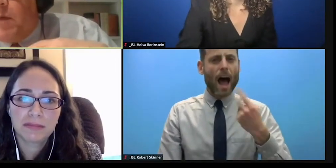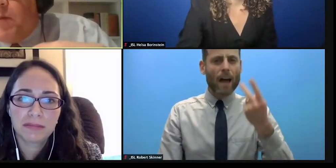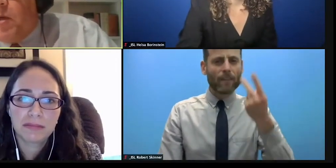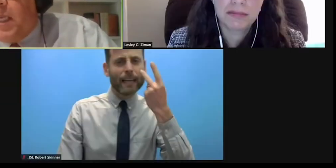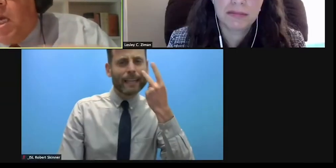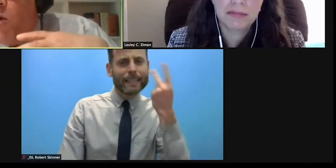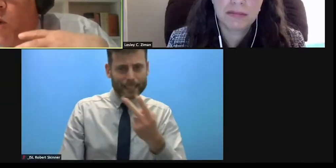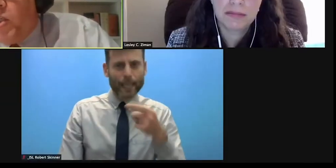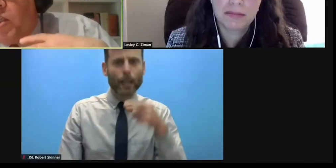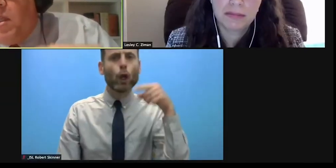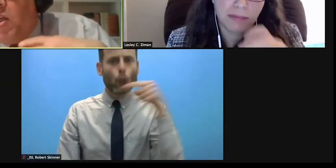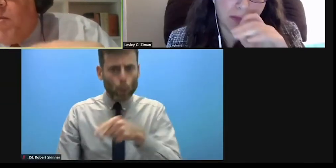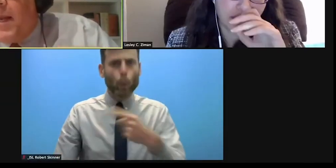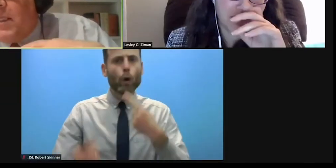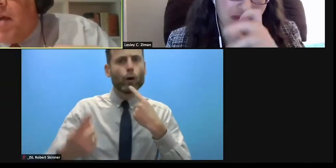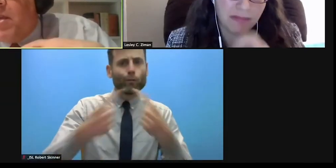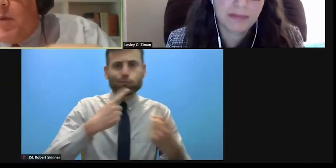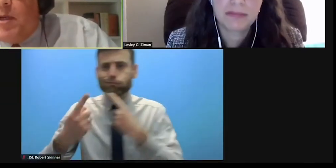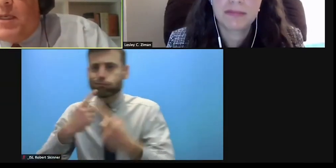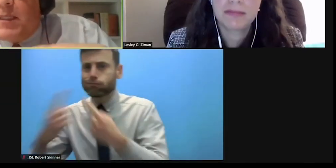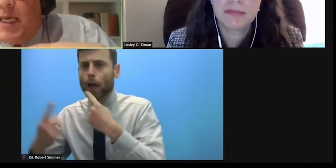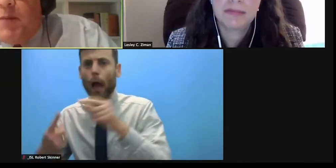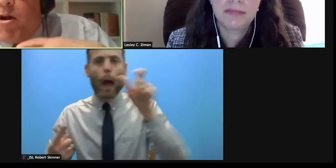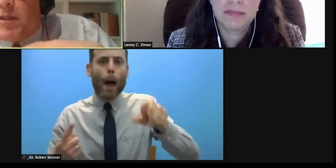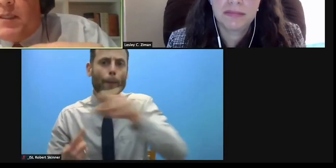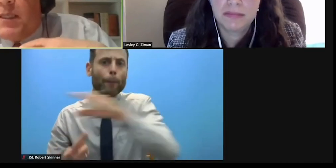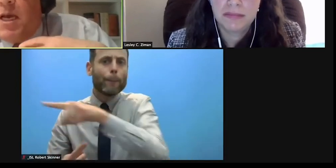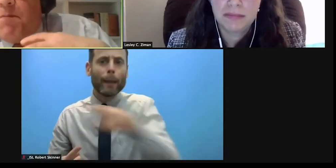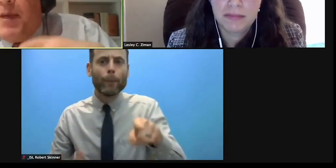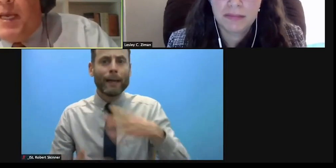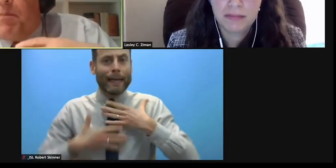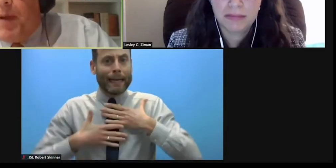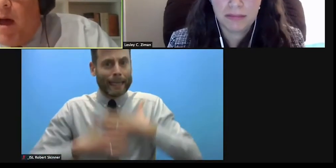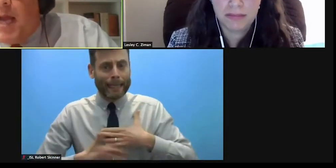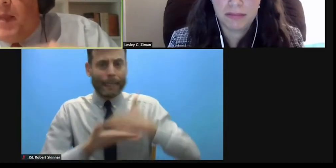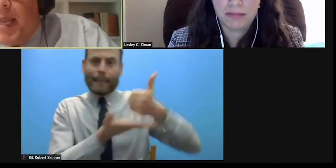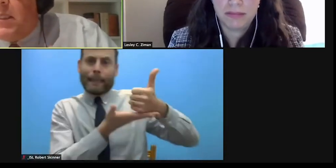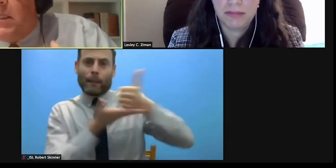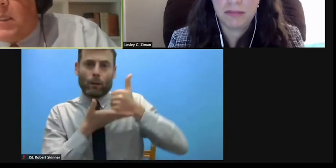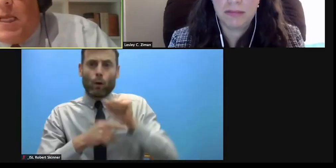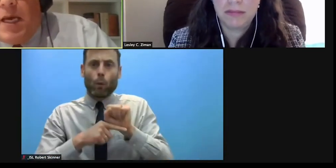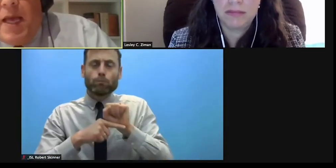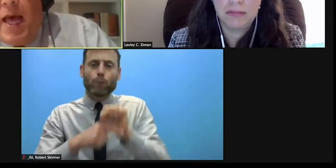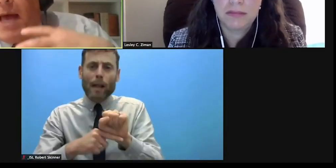community. What should the humanitarian's key priorities be in applying the lessons learned